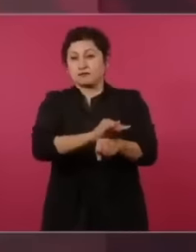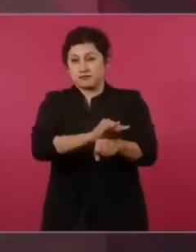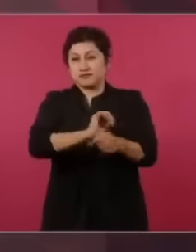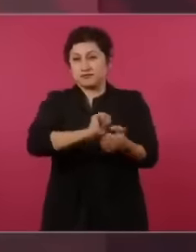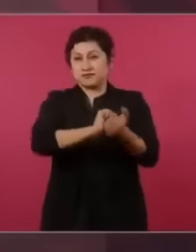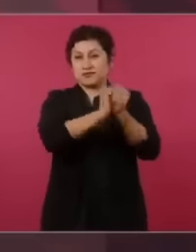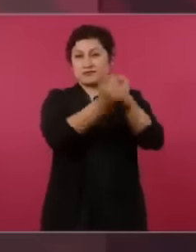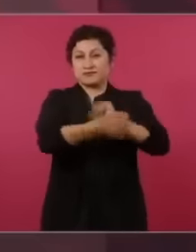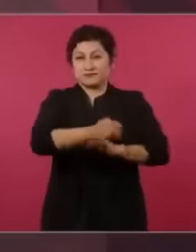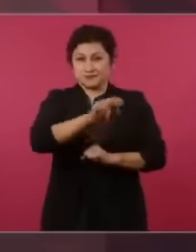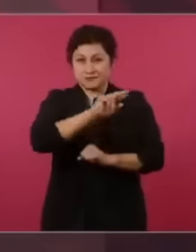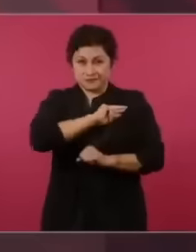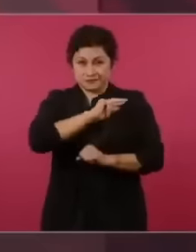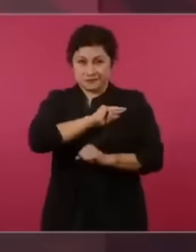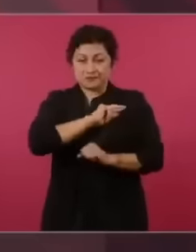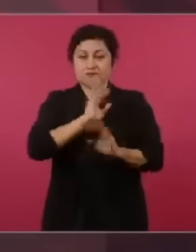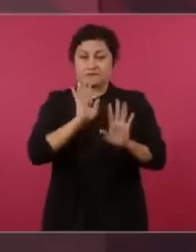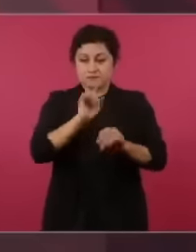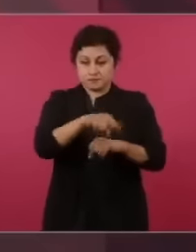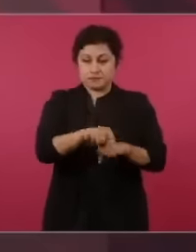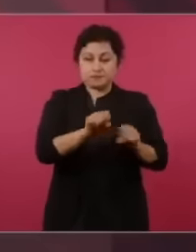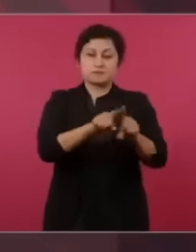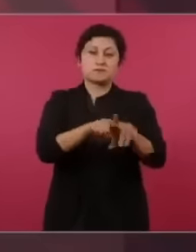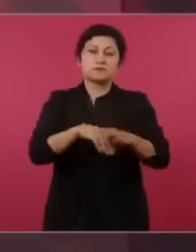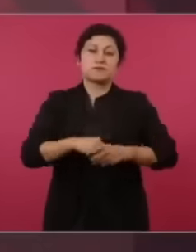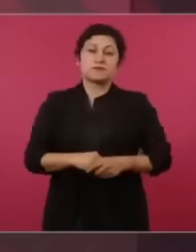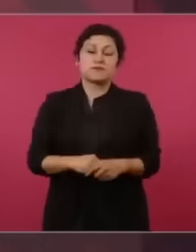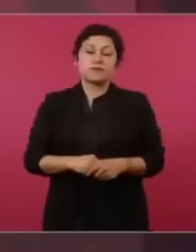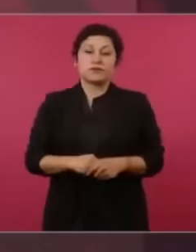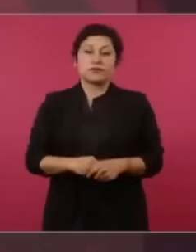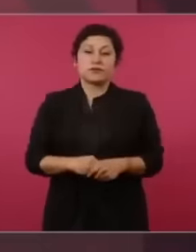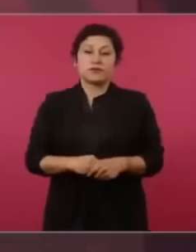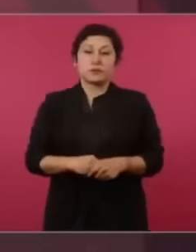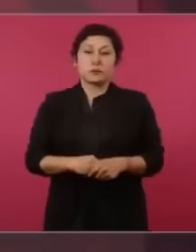and there is even a